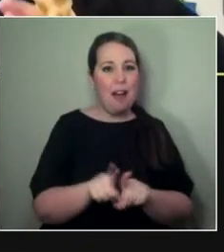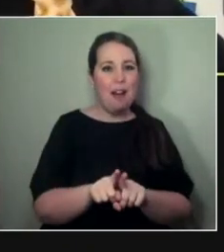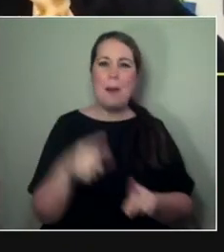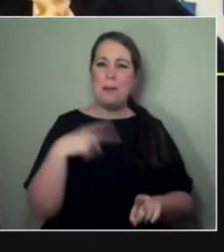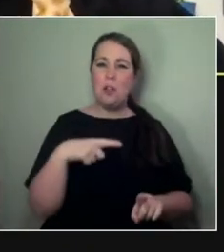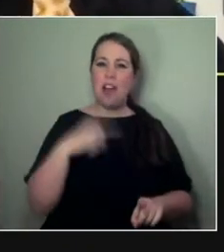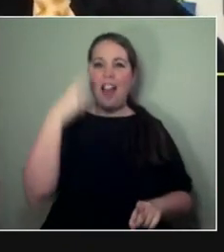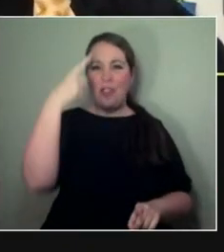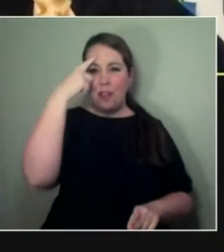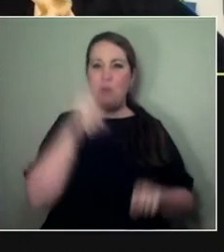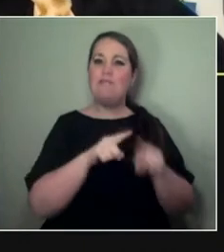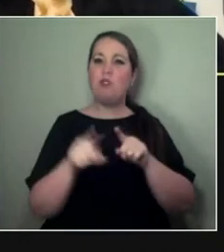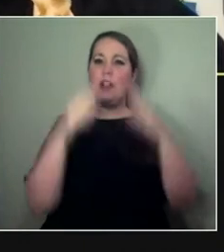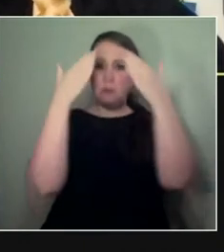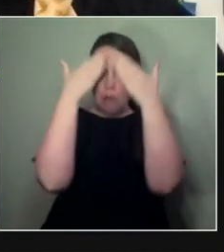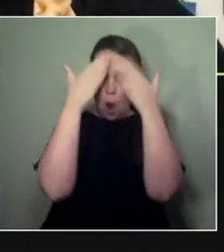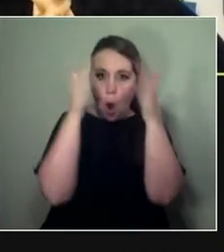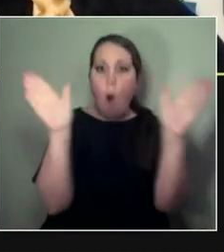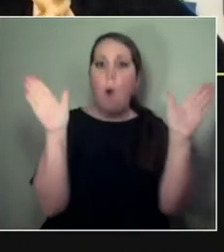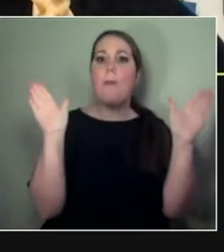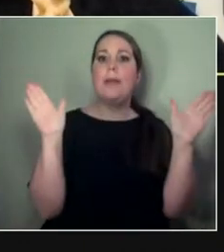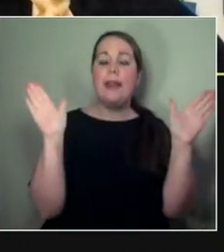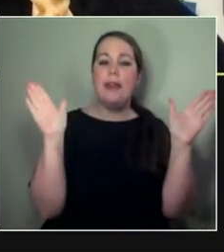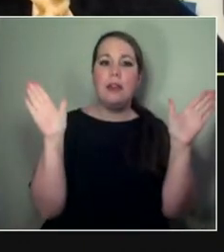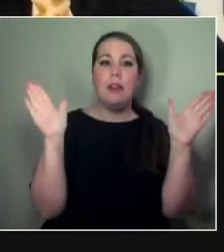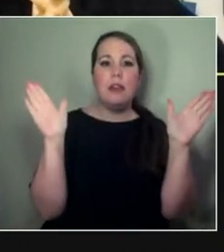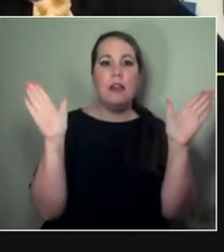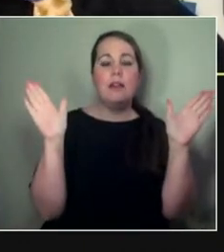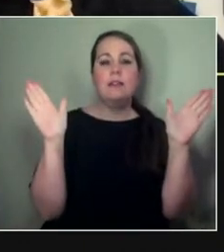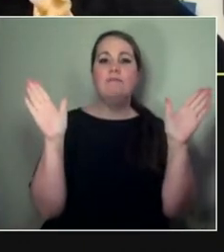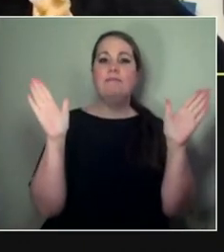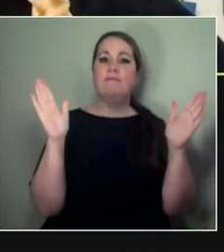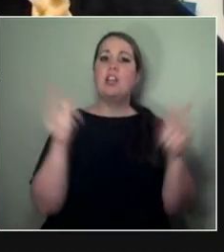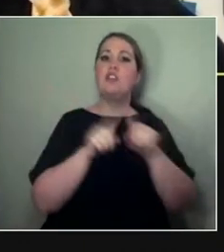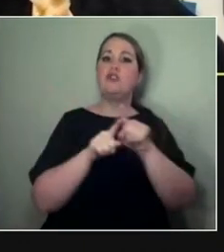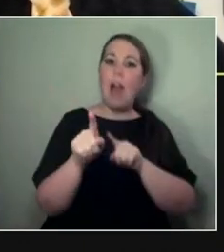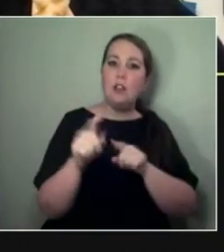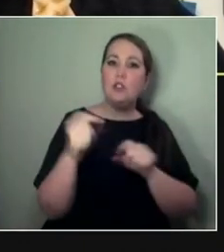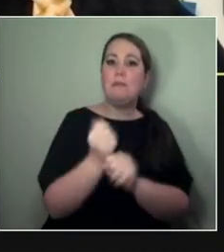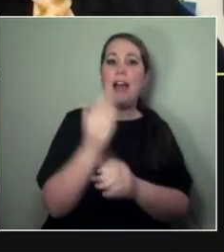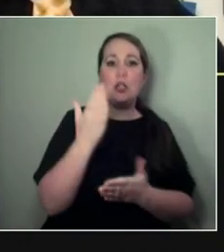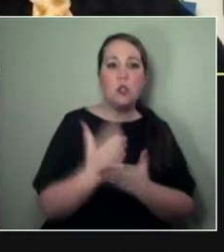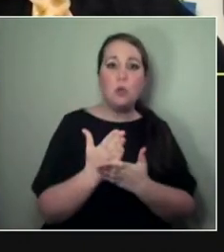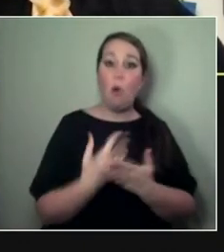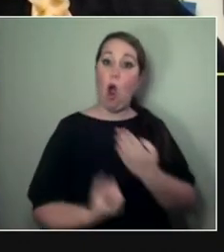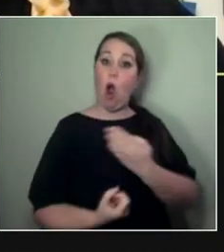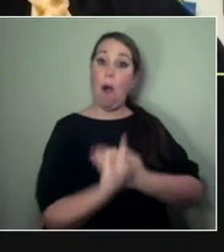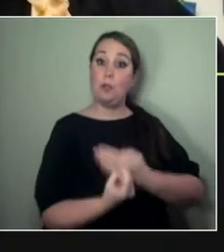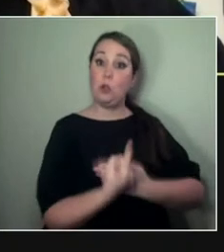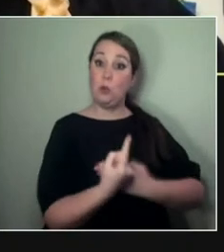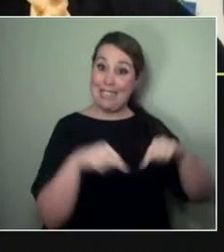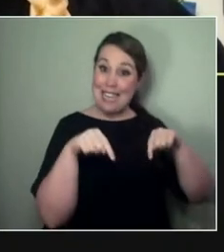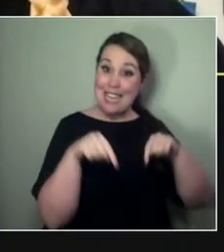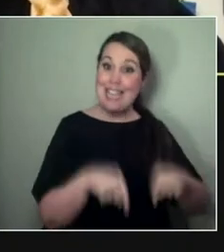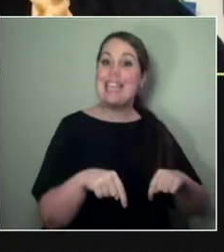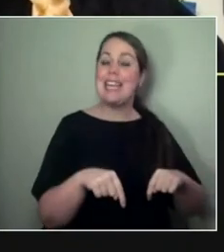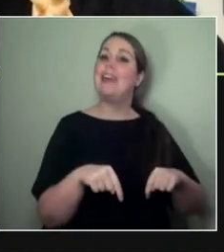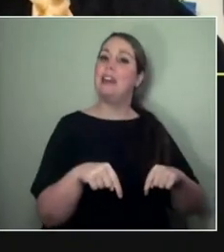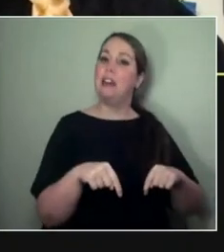and we've tried to be really inclusive of opportunities that we have and opportunities that we wanna create for artists.